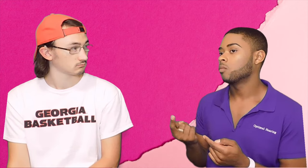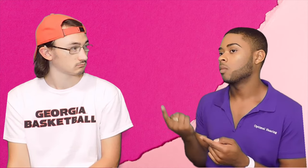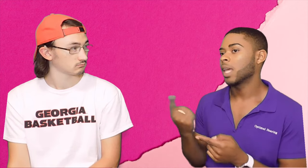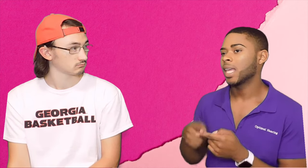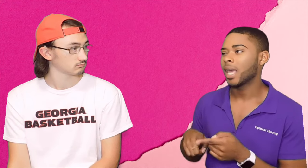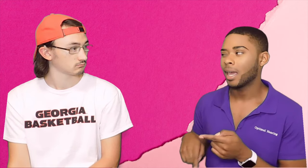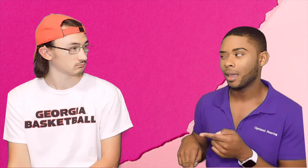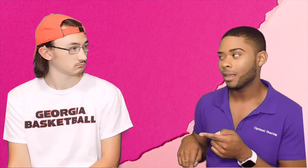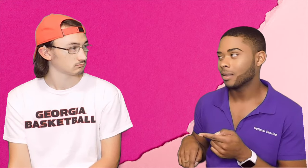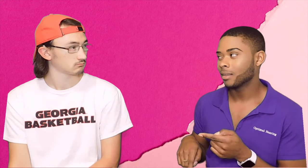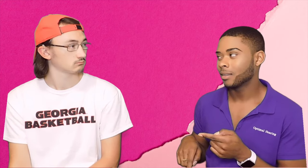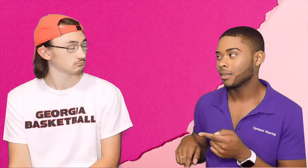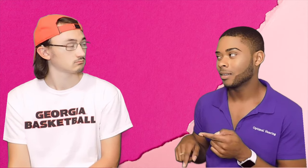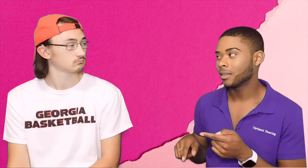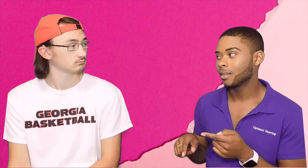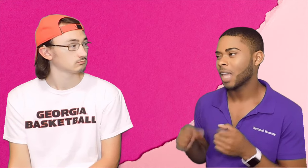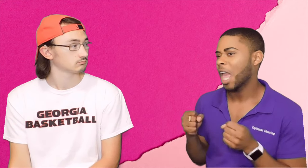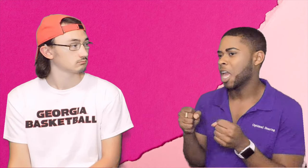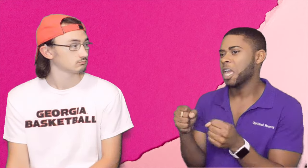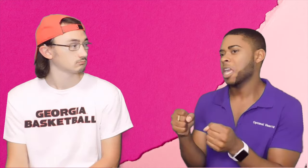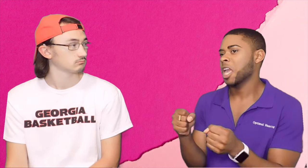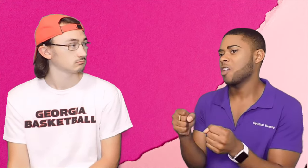can't drive a bus